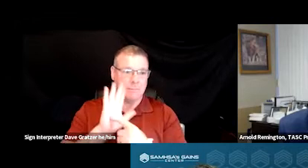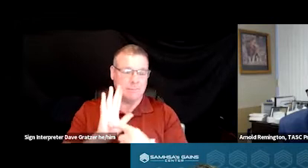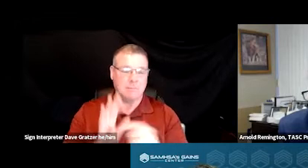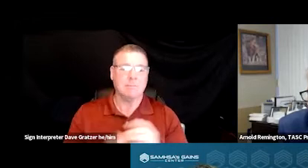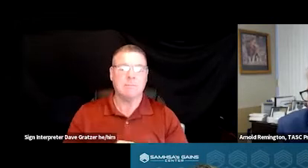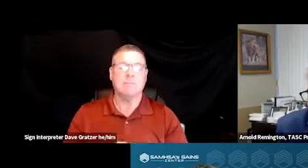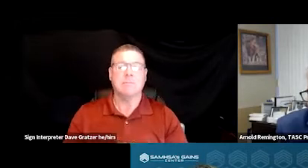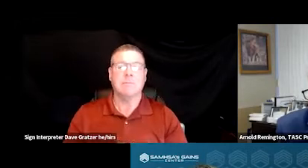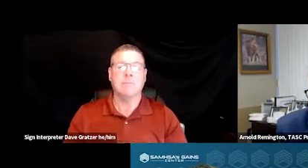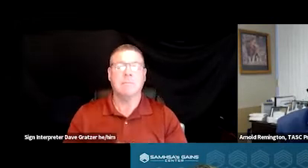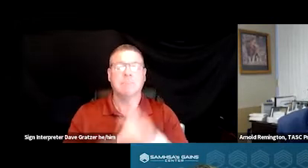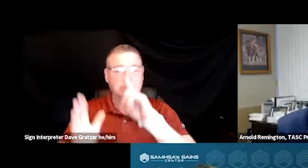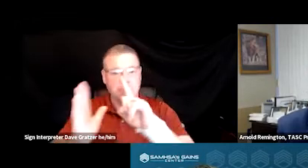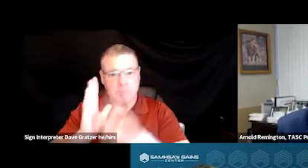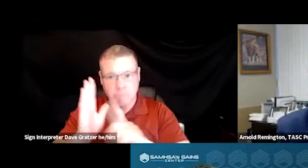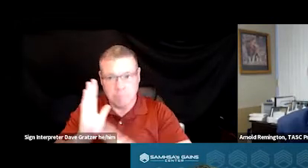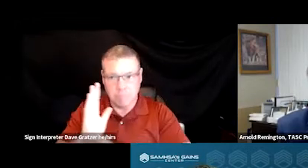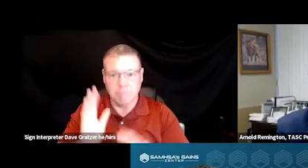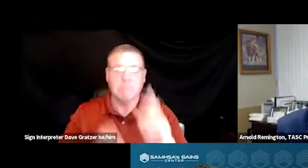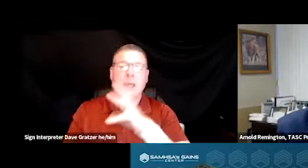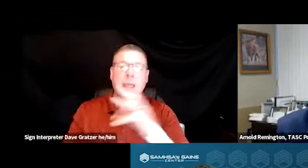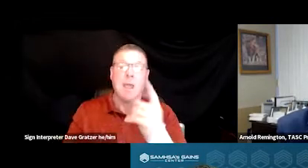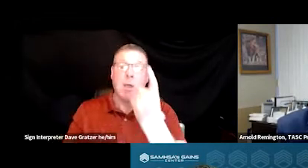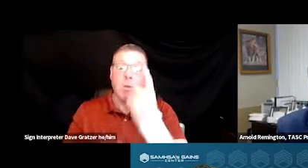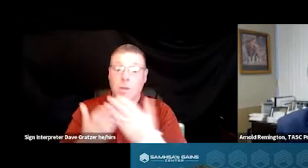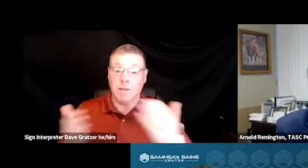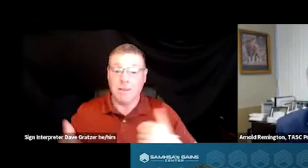So I looked into that and one of the things I realized